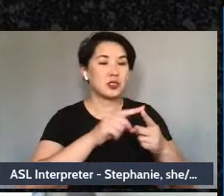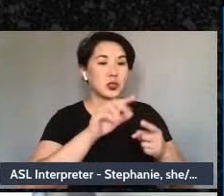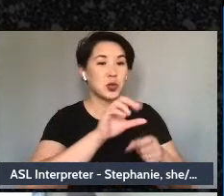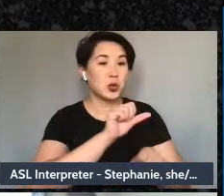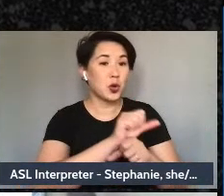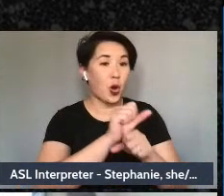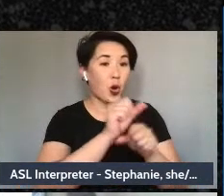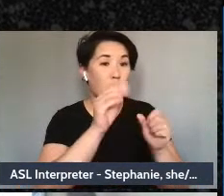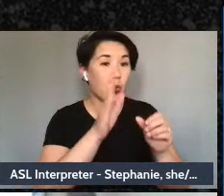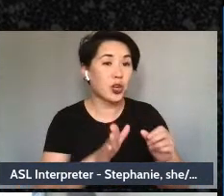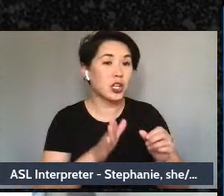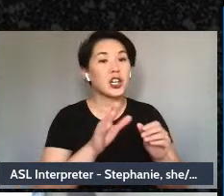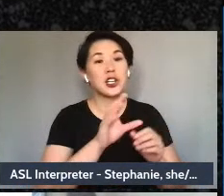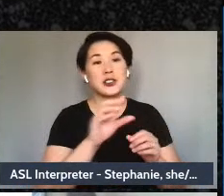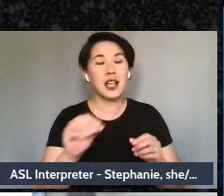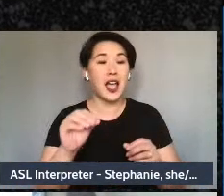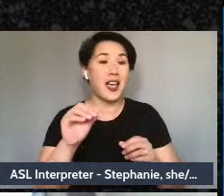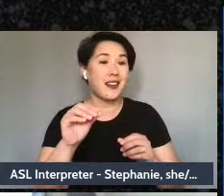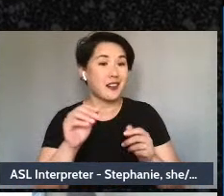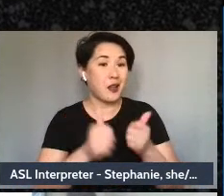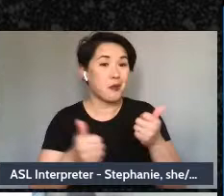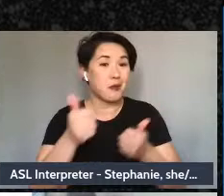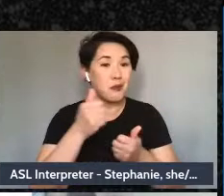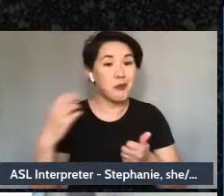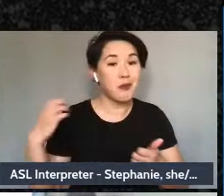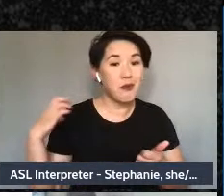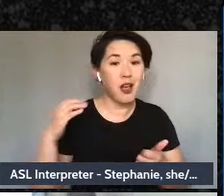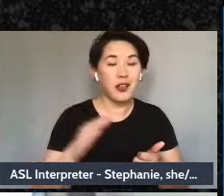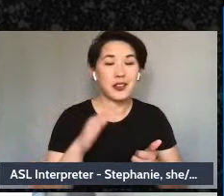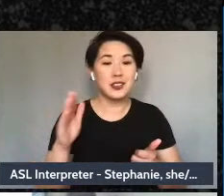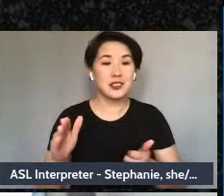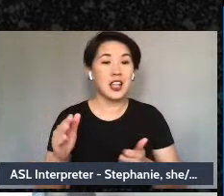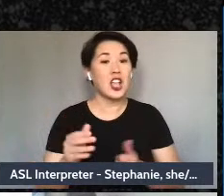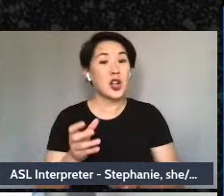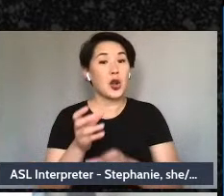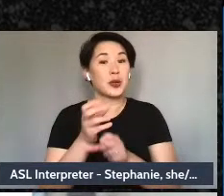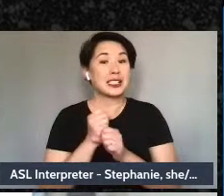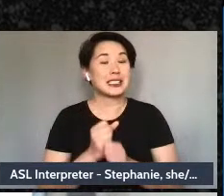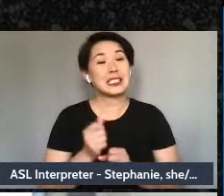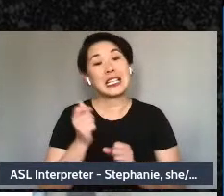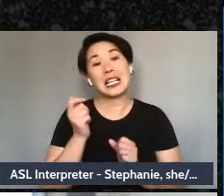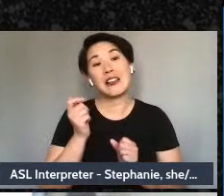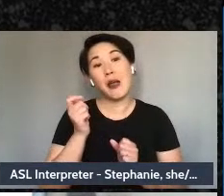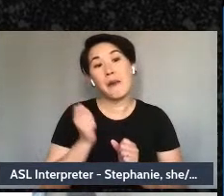Mary has been receiving social benefits that allow her to meet basic food and housing needs.